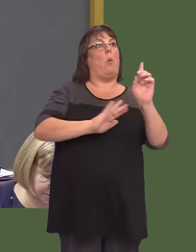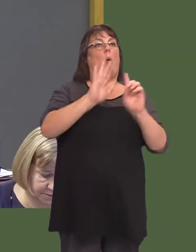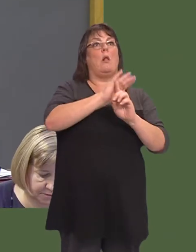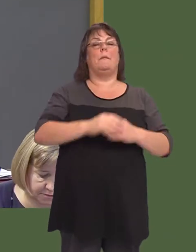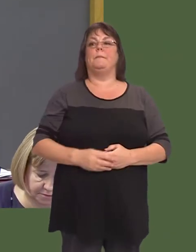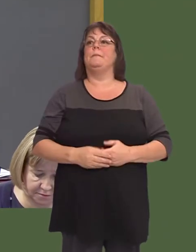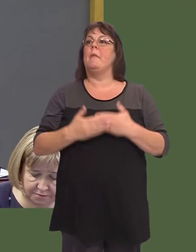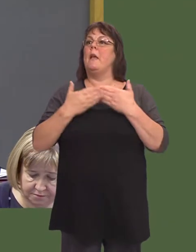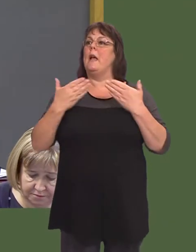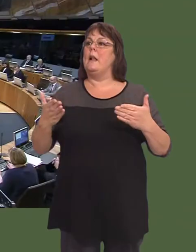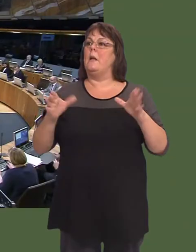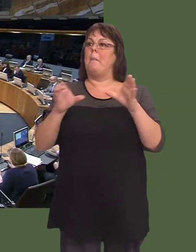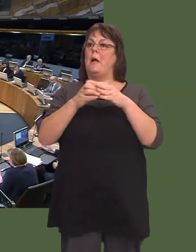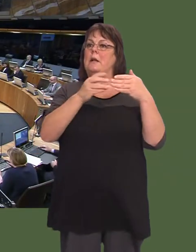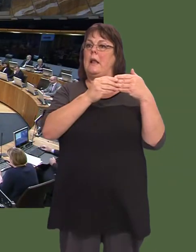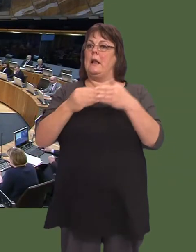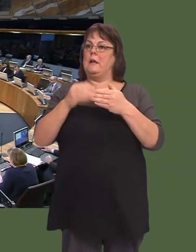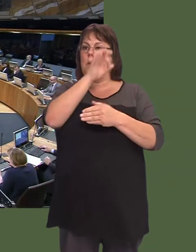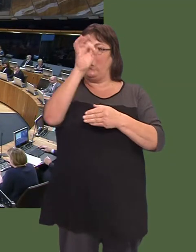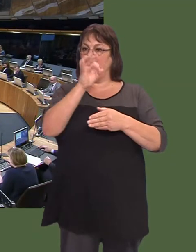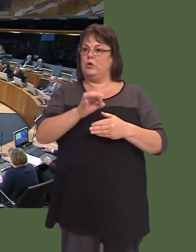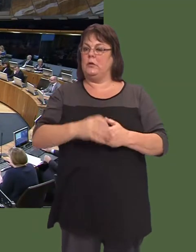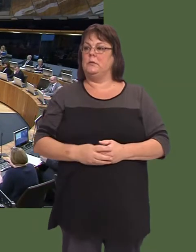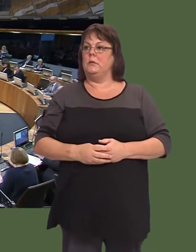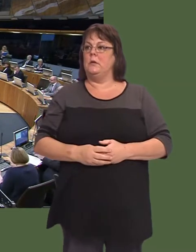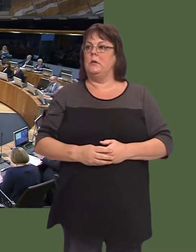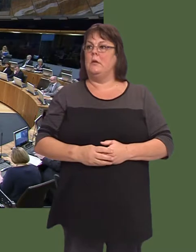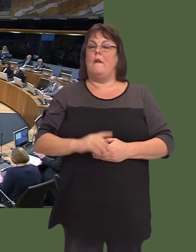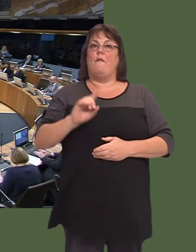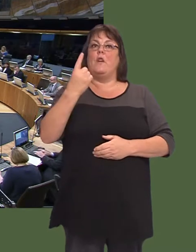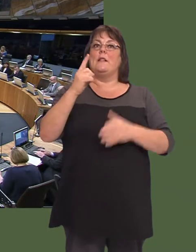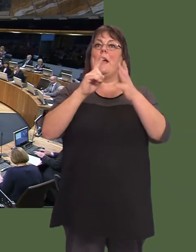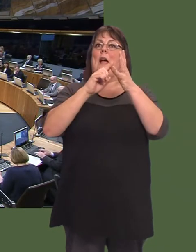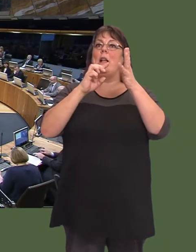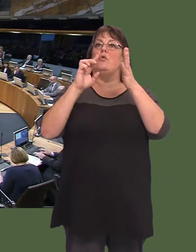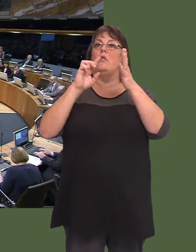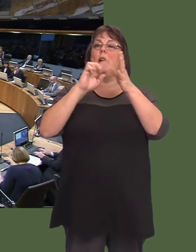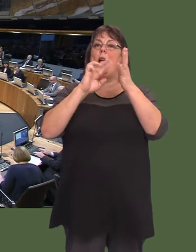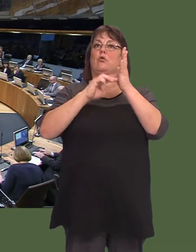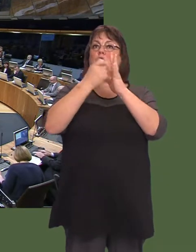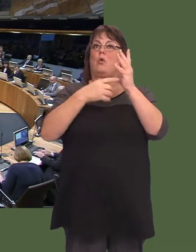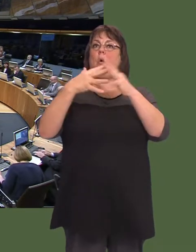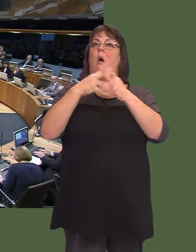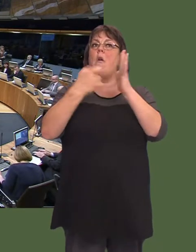Y Llywydd / The Llywydd: Galwaf nawr ar arweinwyr y pleidiau i holiír Prif Weinidog. Arweinydd yr wrthblaid, Andrew R.T. Davies.